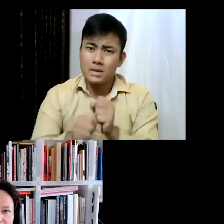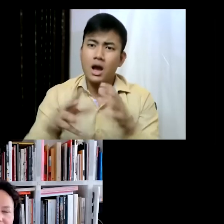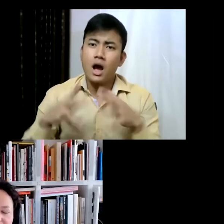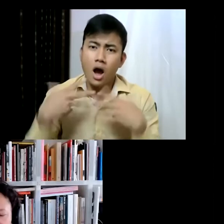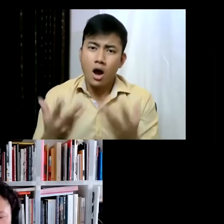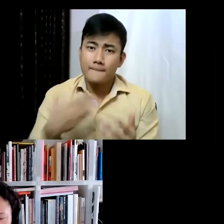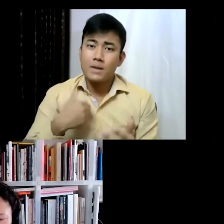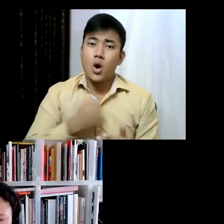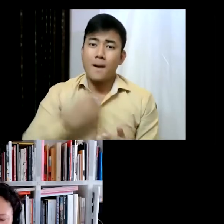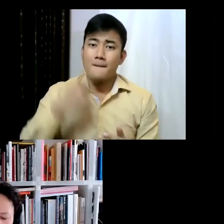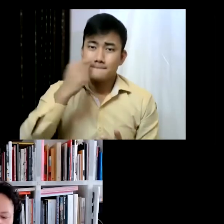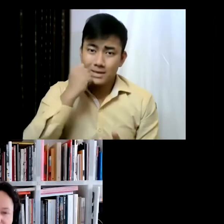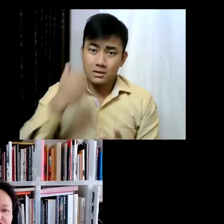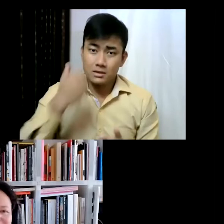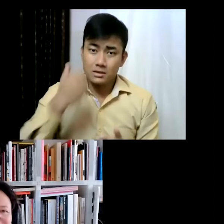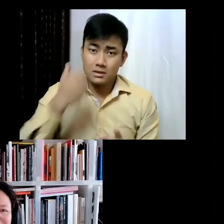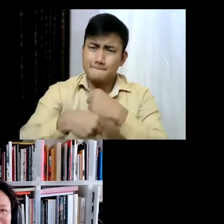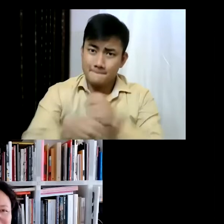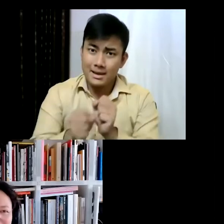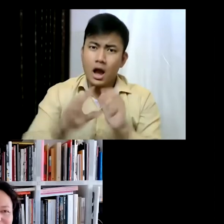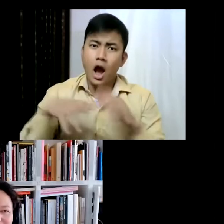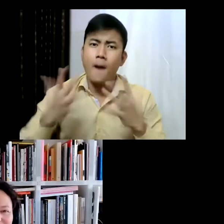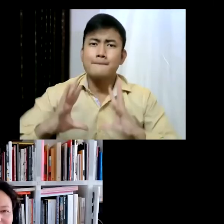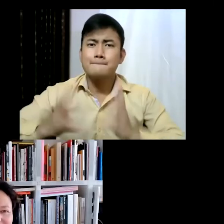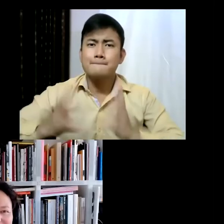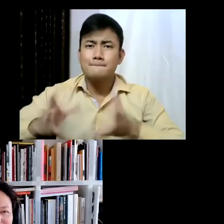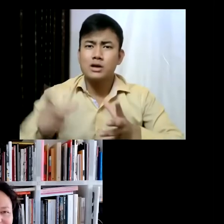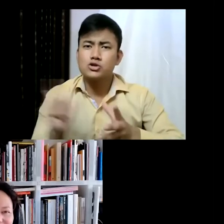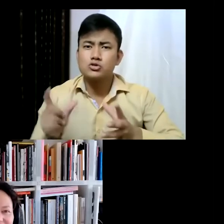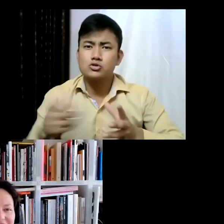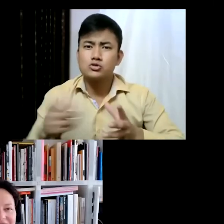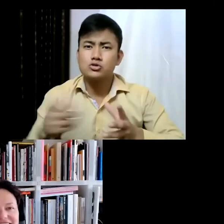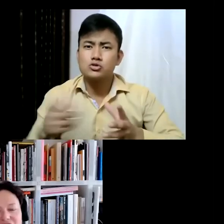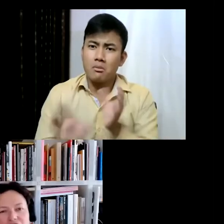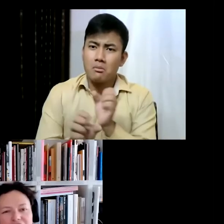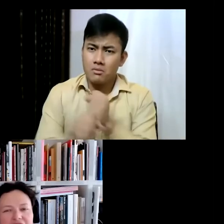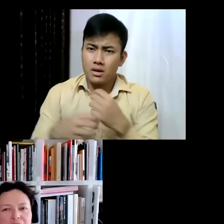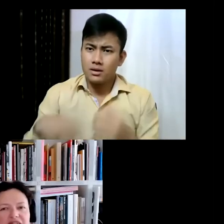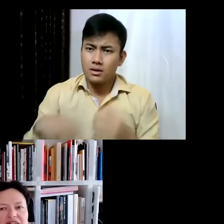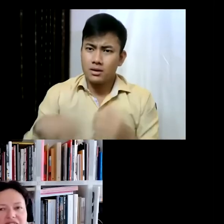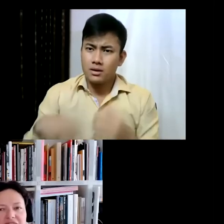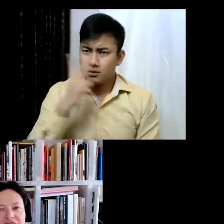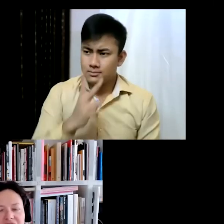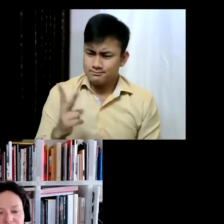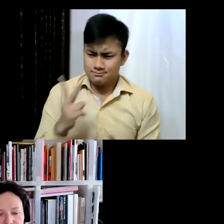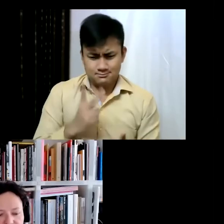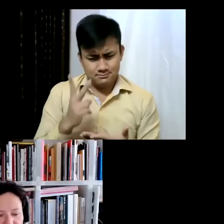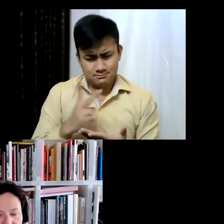with a machine," and so I kind of, I think this sort of hybridity and transformation and